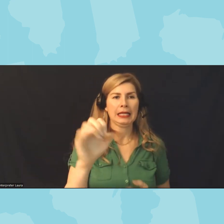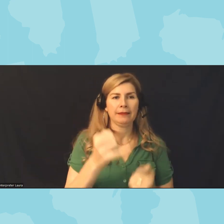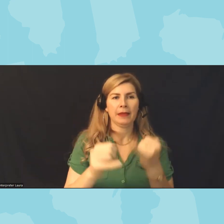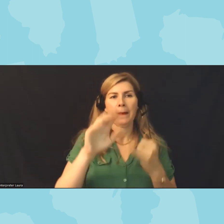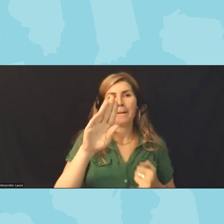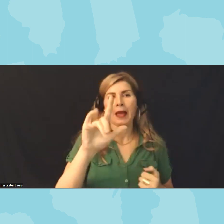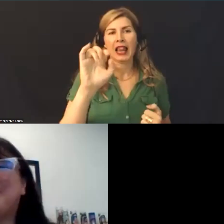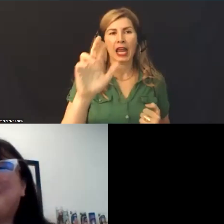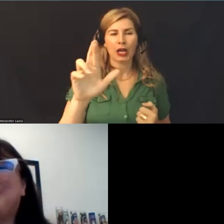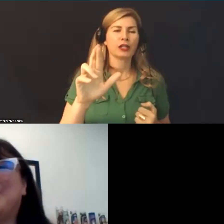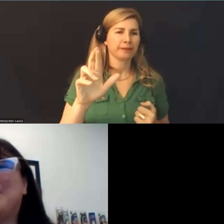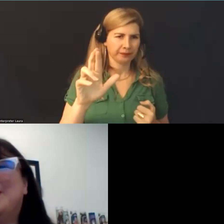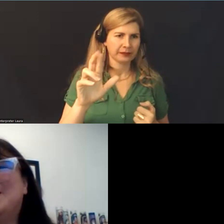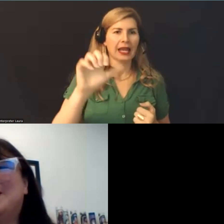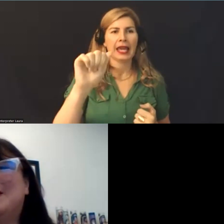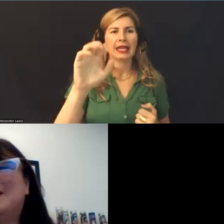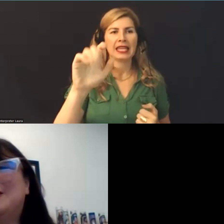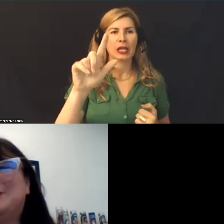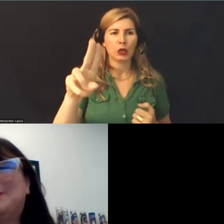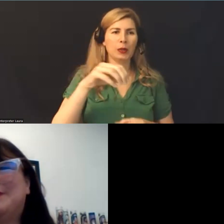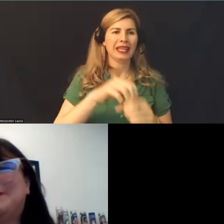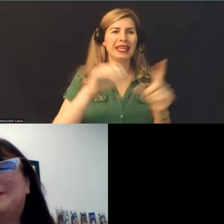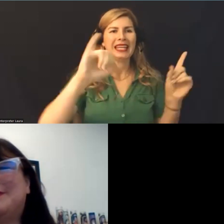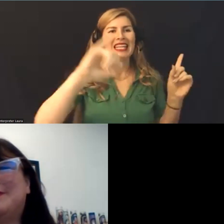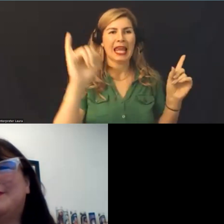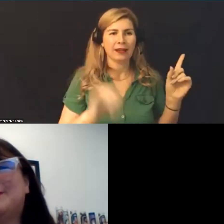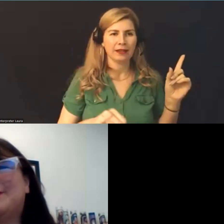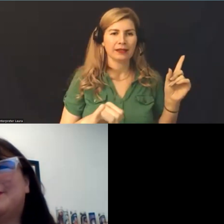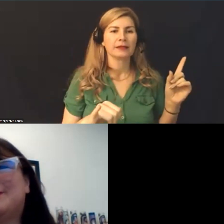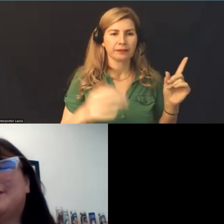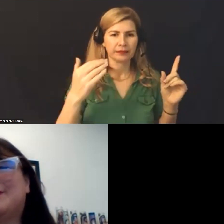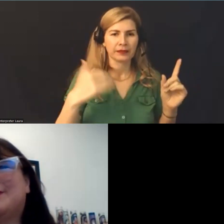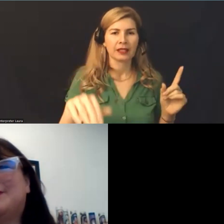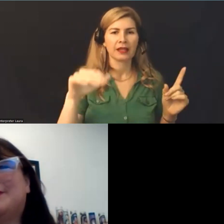policy director at the ACLU of Indiana we have Justice Grau who's the director of community